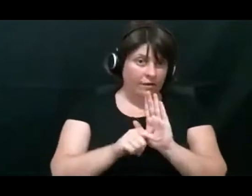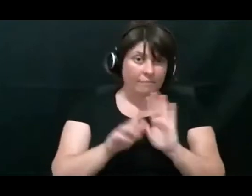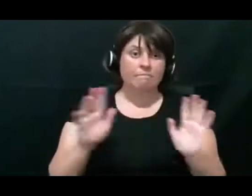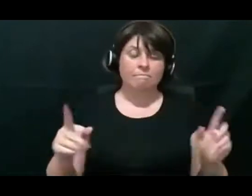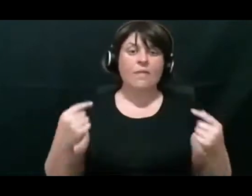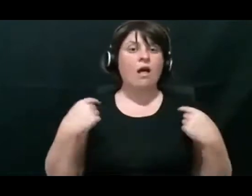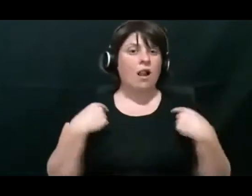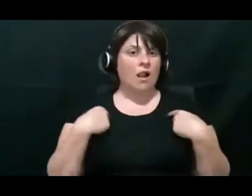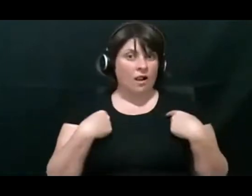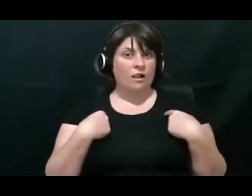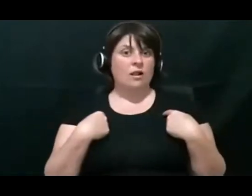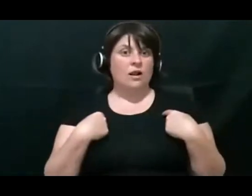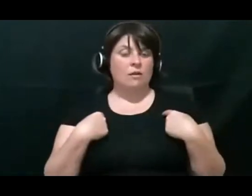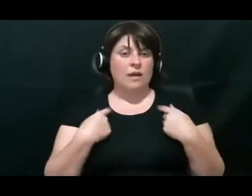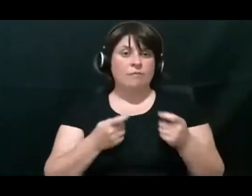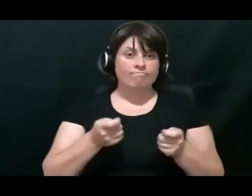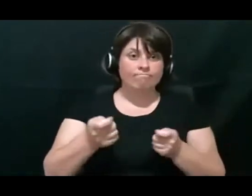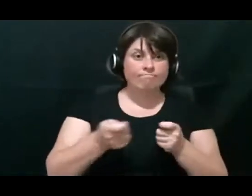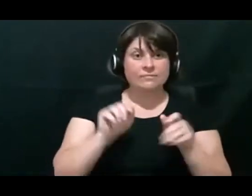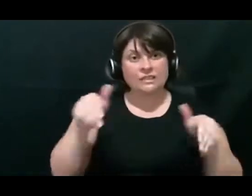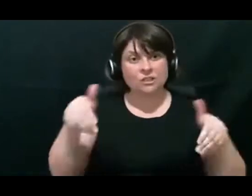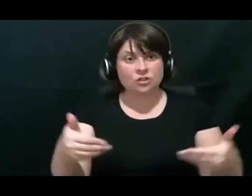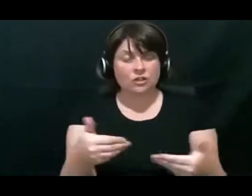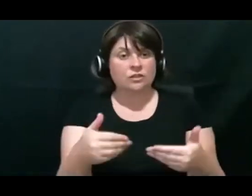be running the introduction to congenital Deafblindness.